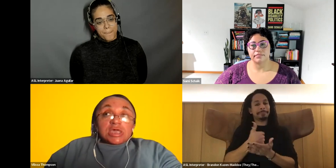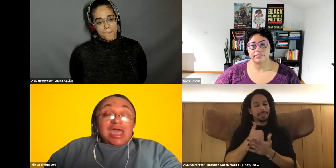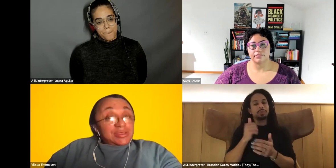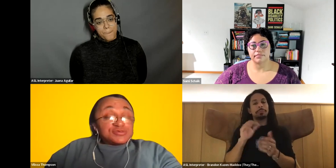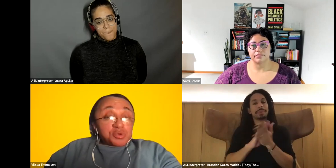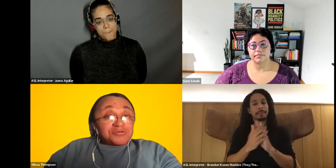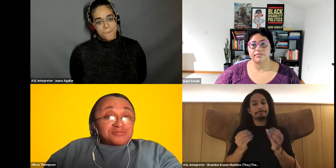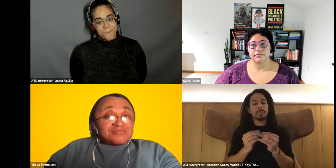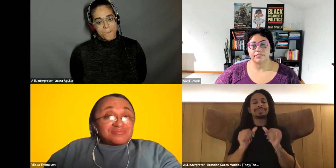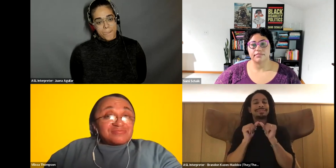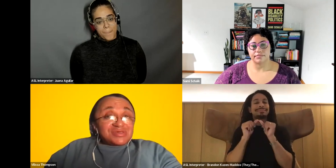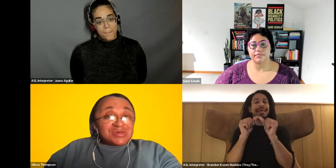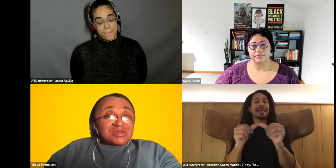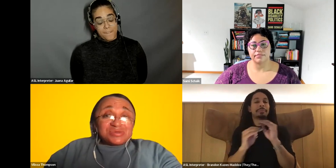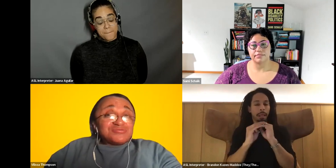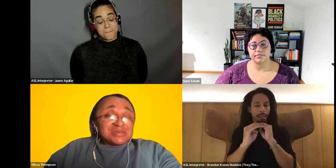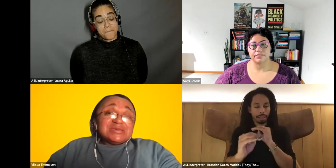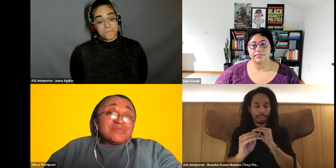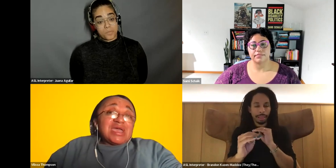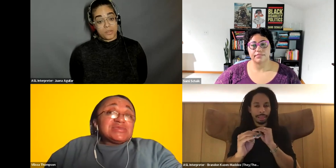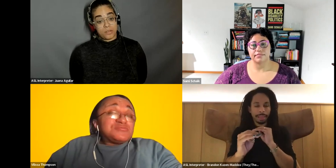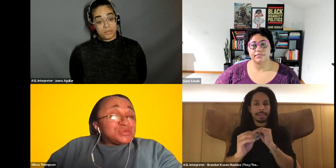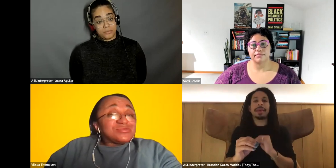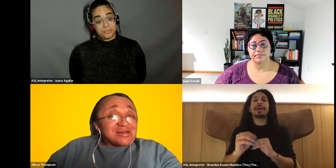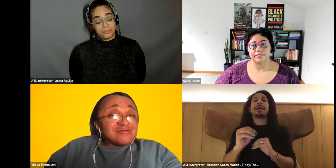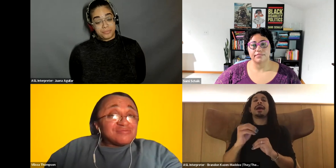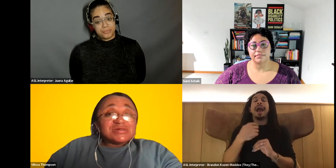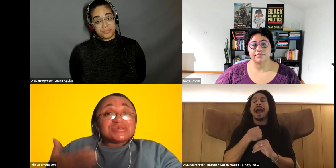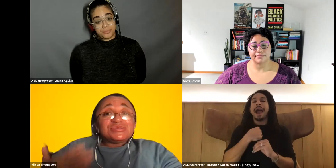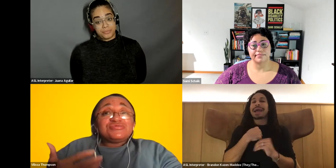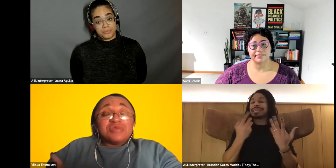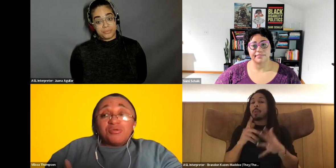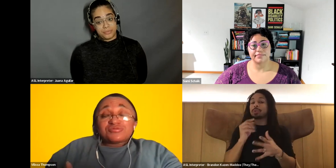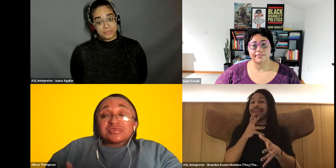Vilissa Thompson: hate this work. you know, but you can really end up hating what you love, because you don't